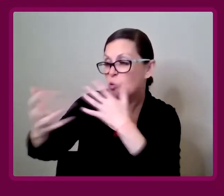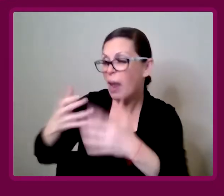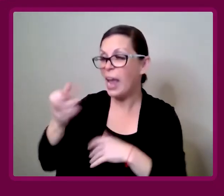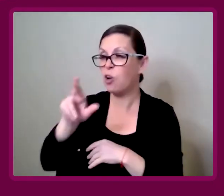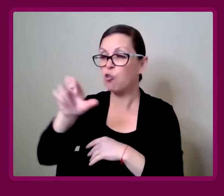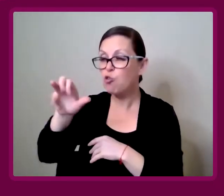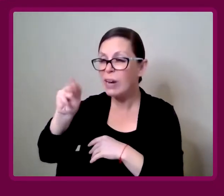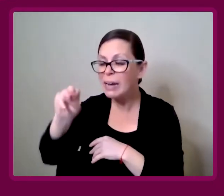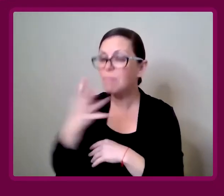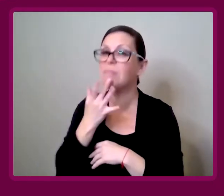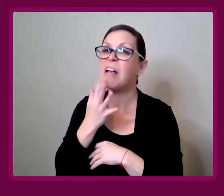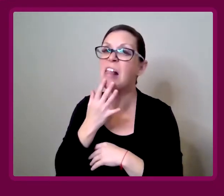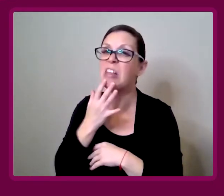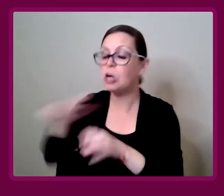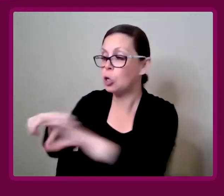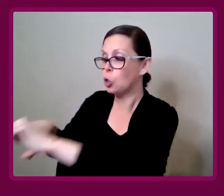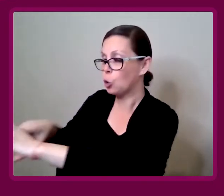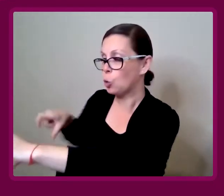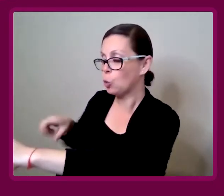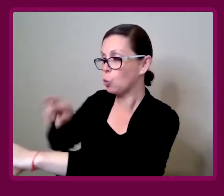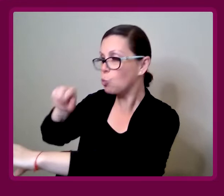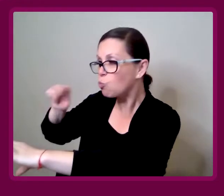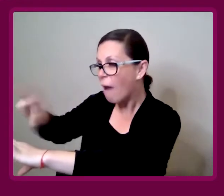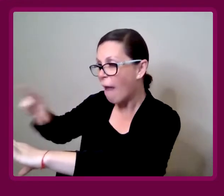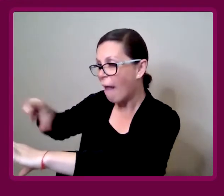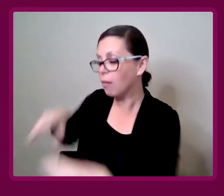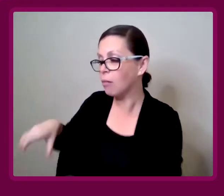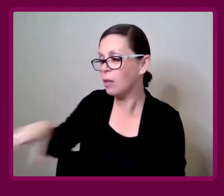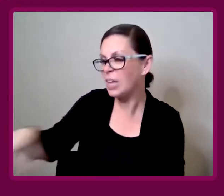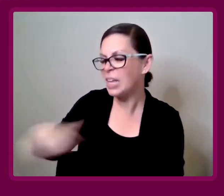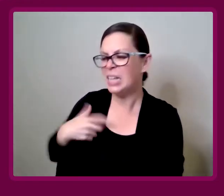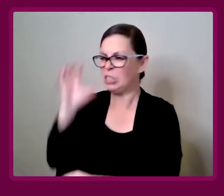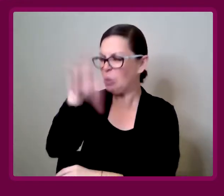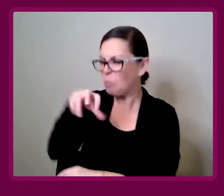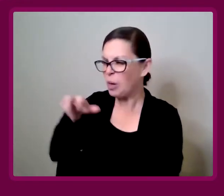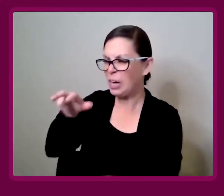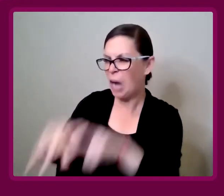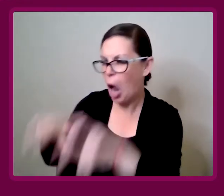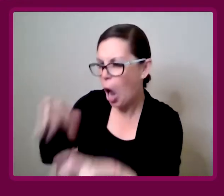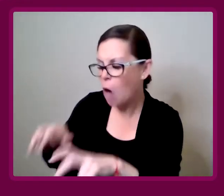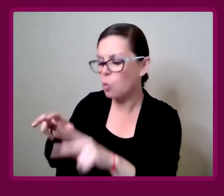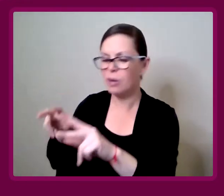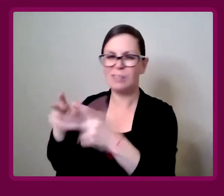There's some weird awkward adaptions that have been done, that your grandma hates, let alone everyone else.